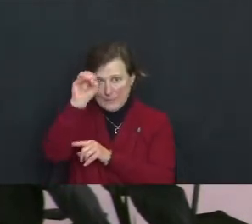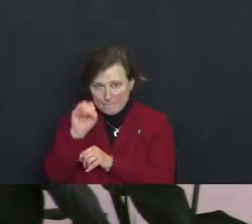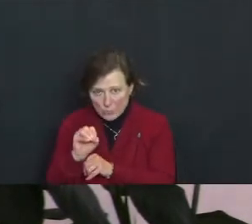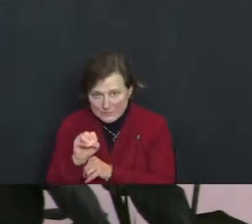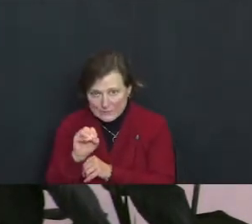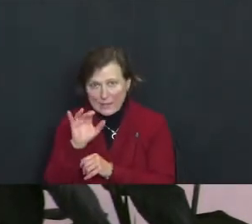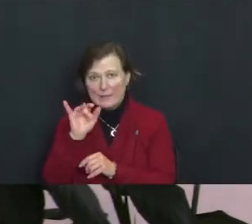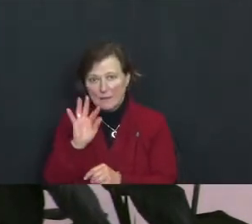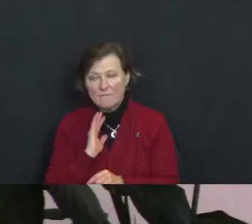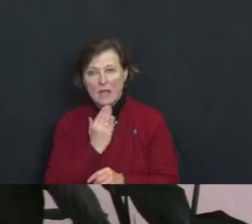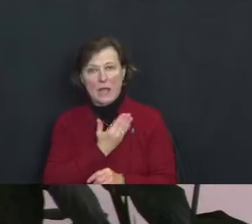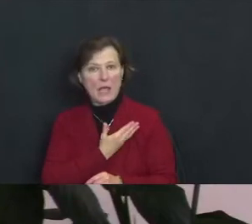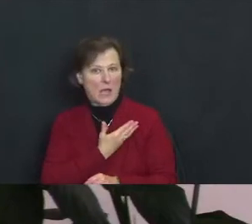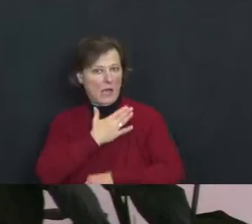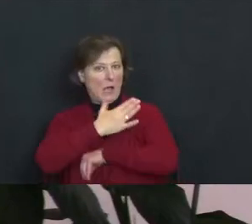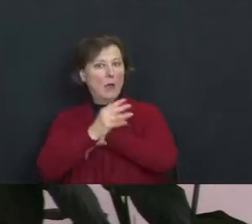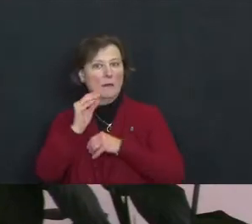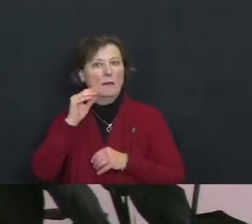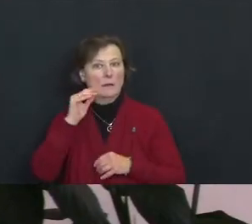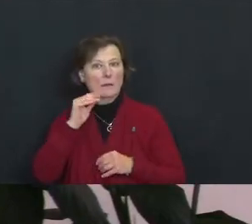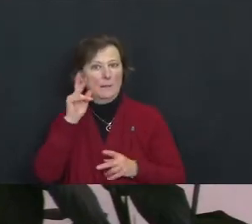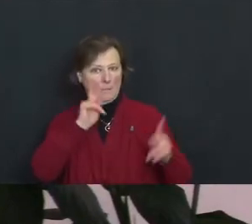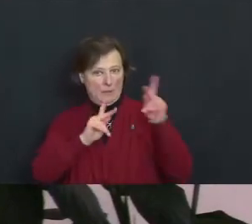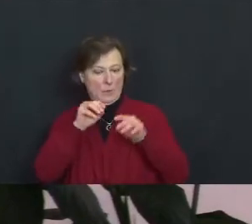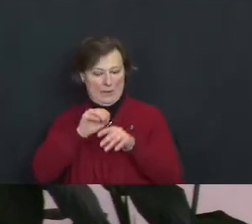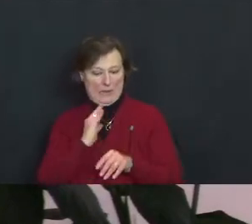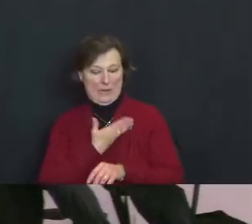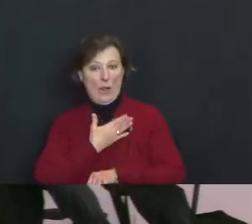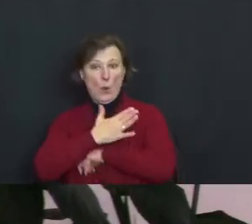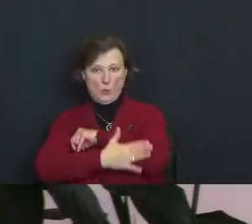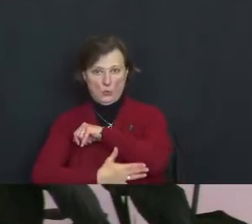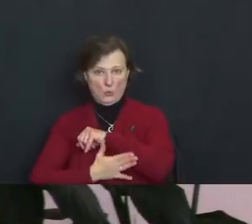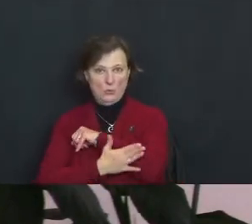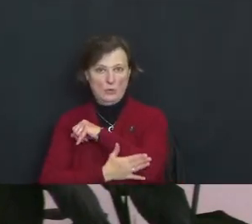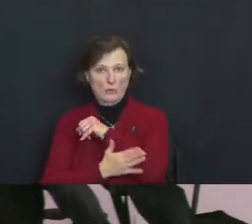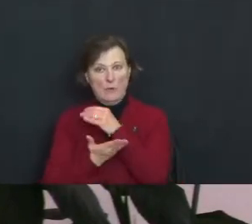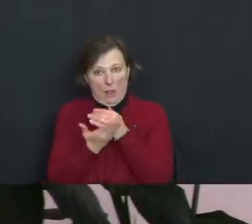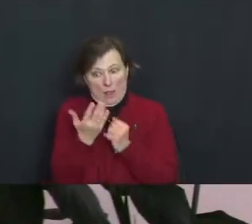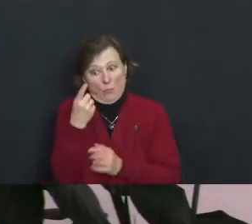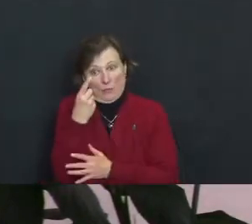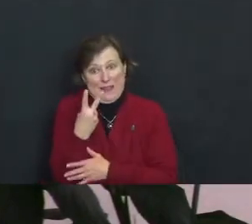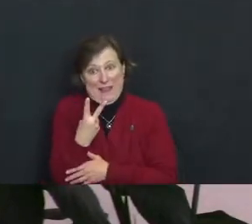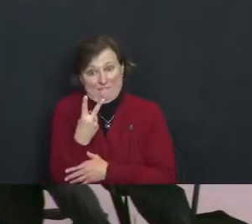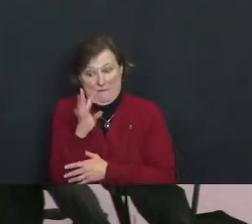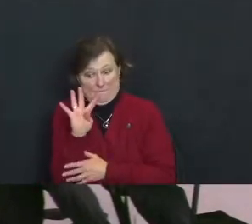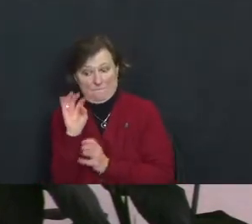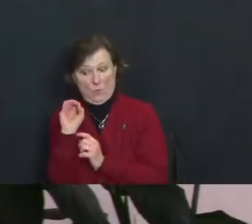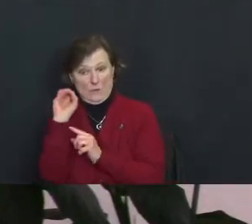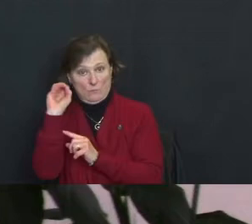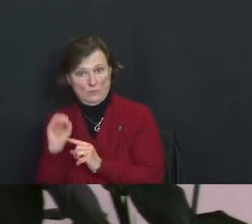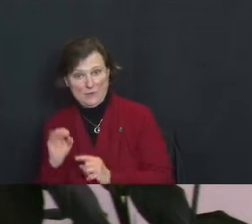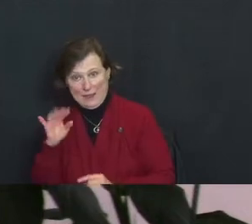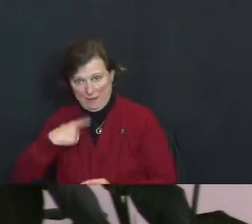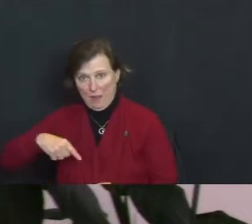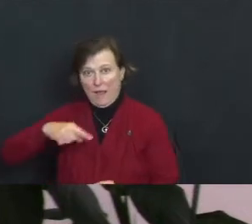our country, 40 percent of the people in our country - nearly half of us - see those who